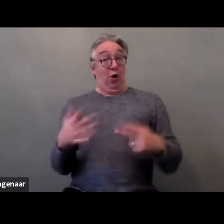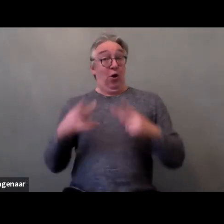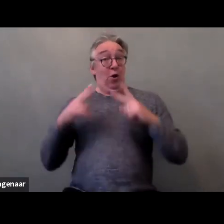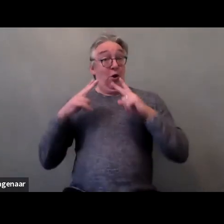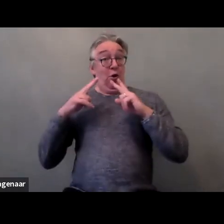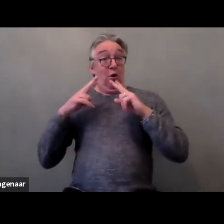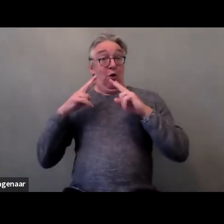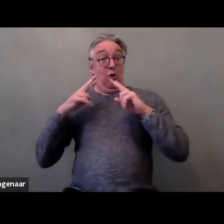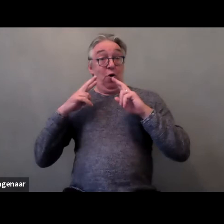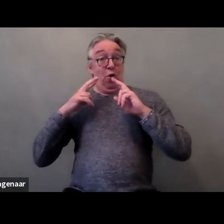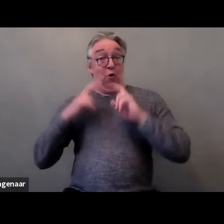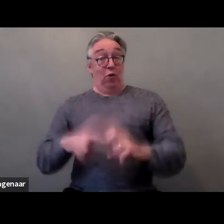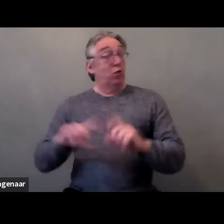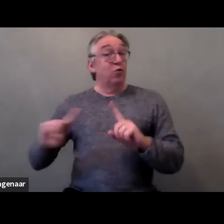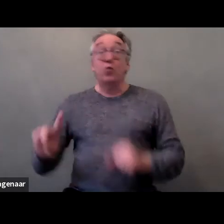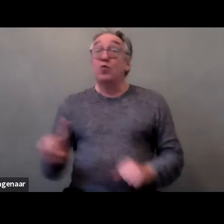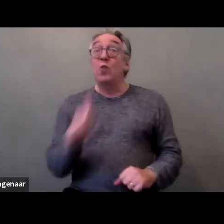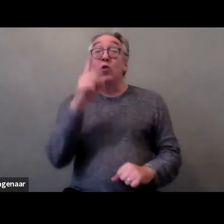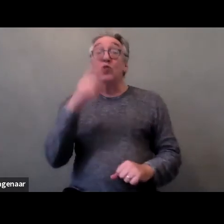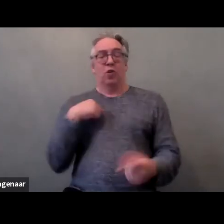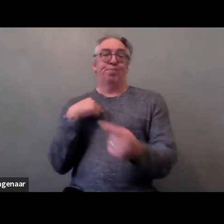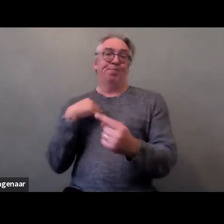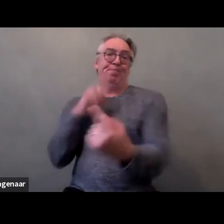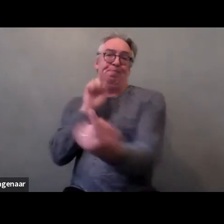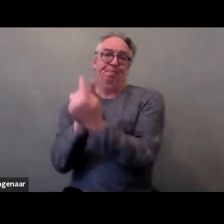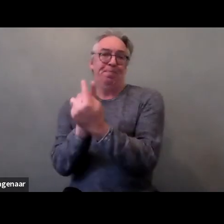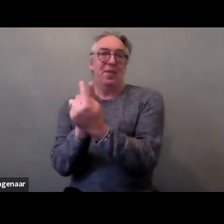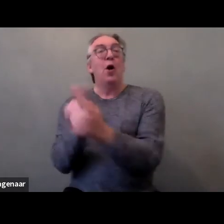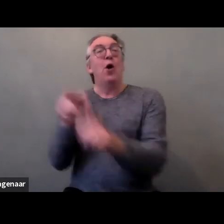to speak to self-advocates because I'm not the one to decide